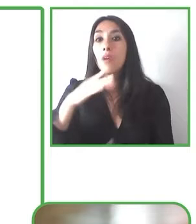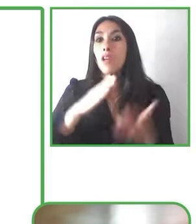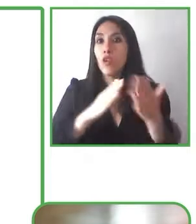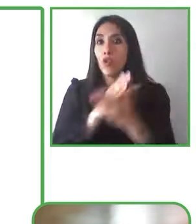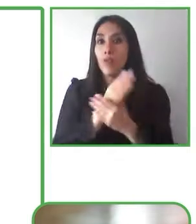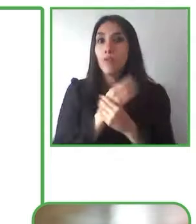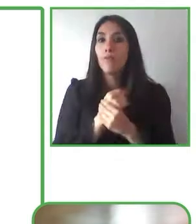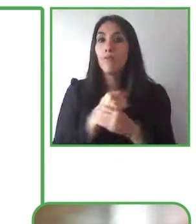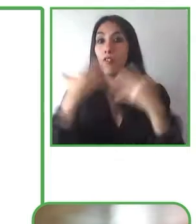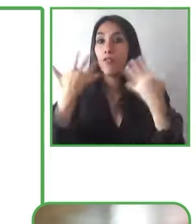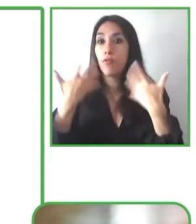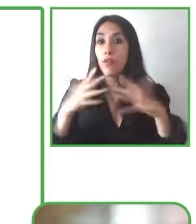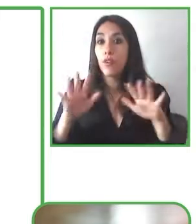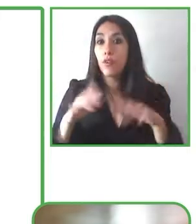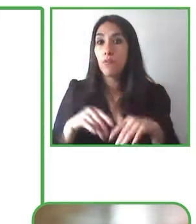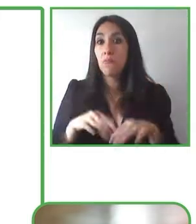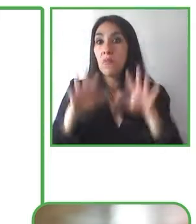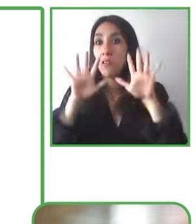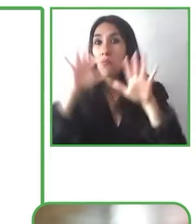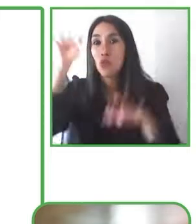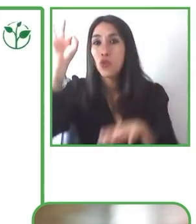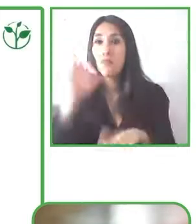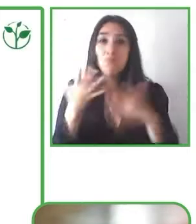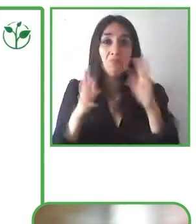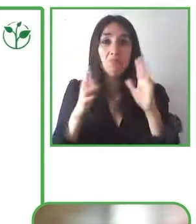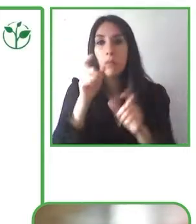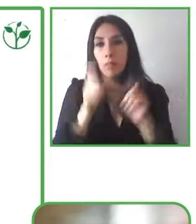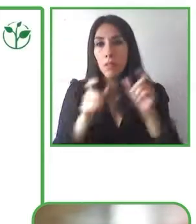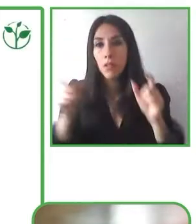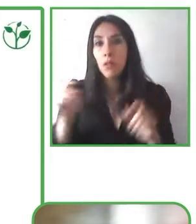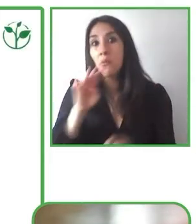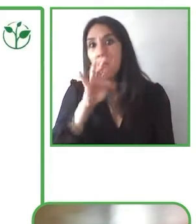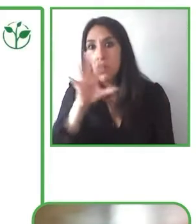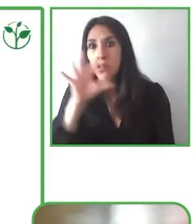10 percent of the population, it will make the entire population comfortable but it is